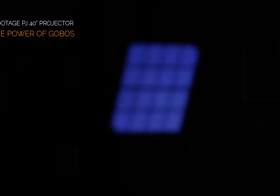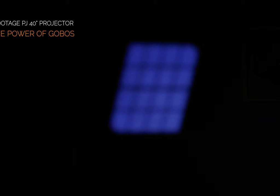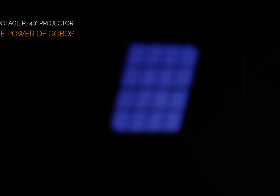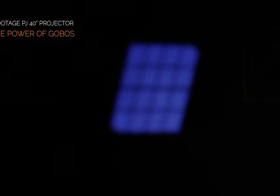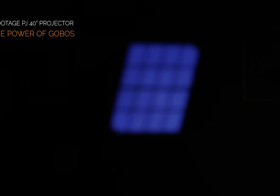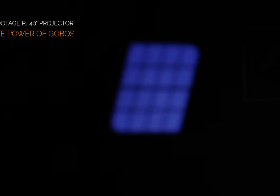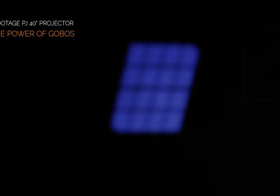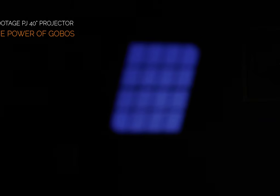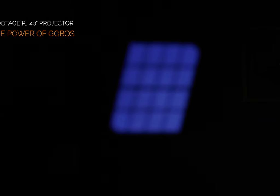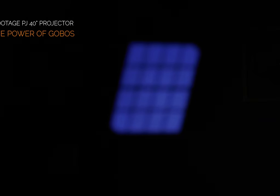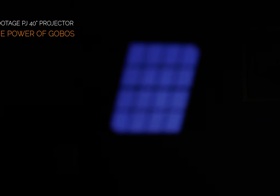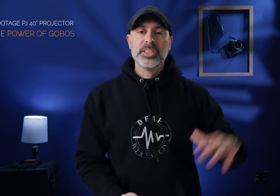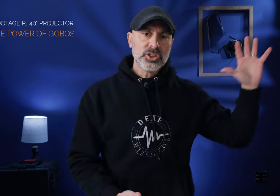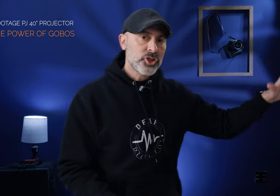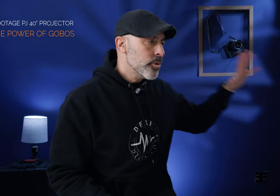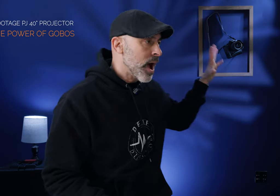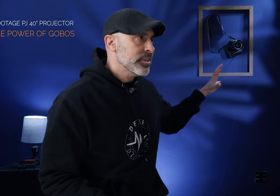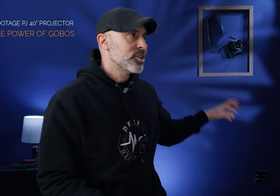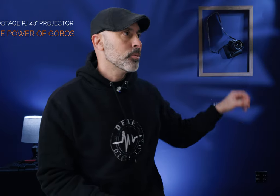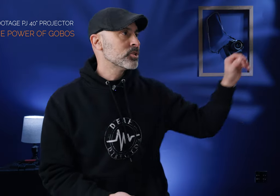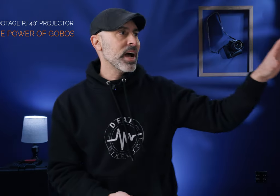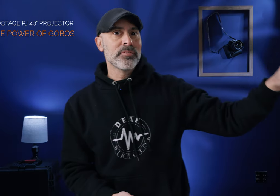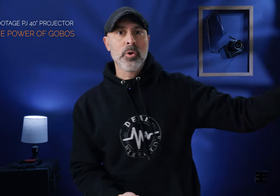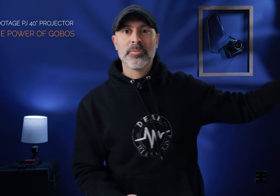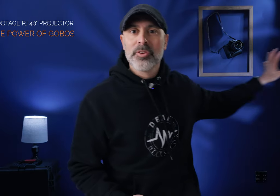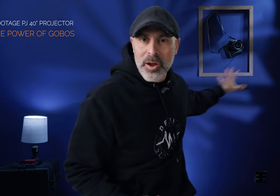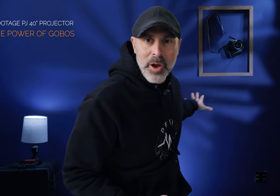adding texture in your scenes and just to show you how these Goos kind of work if you're not right